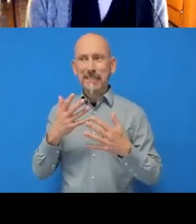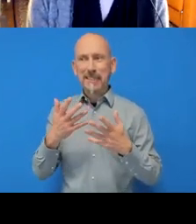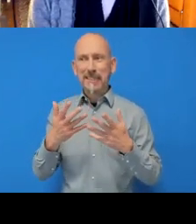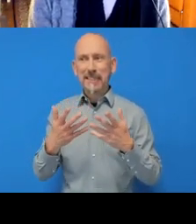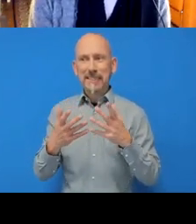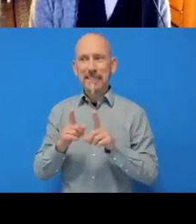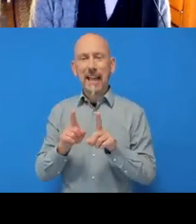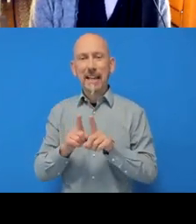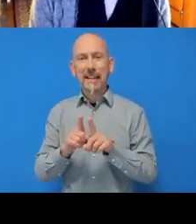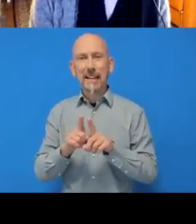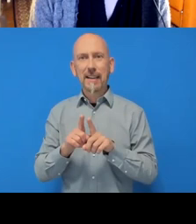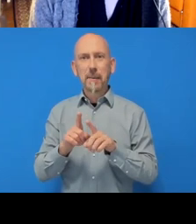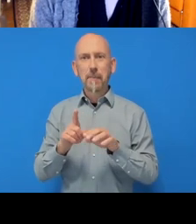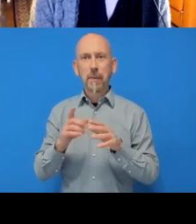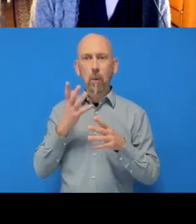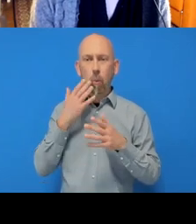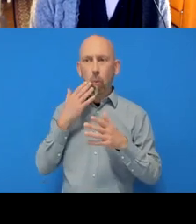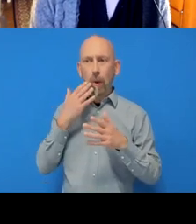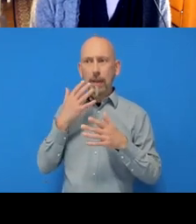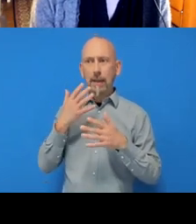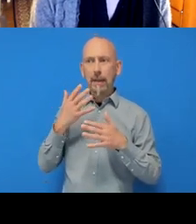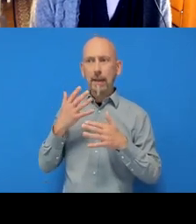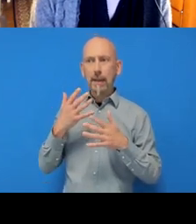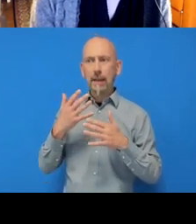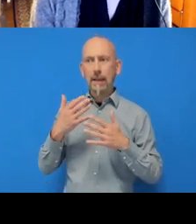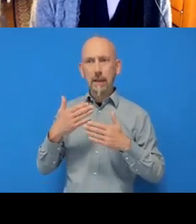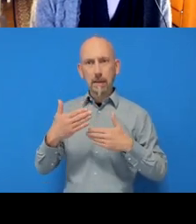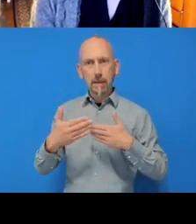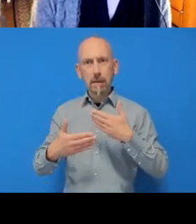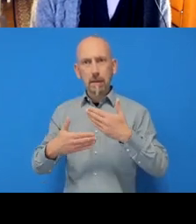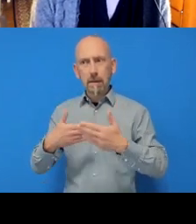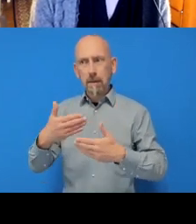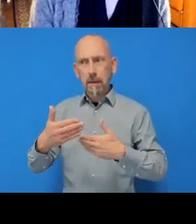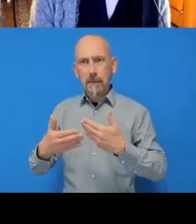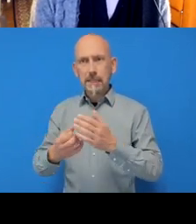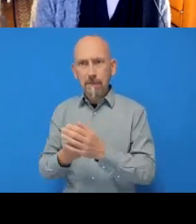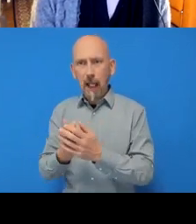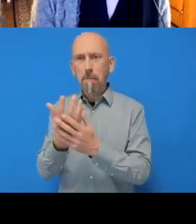where we don't want to edit any further, but we